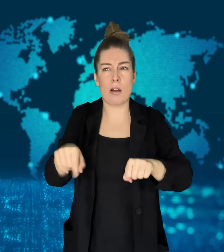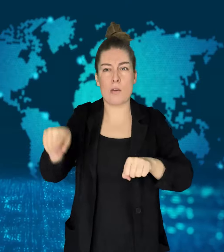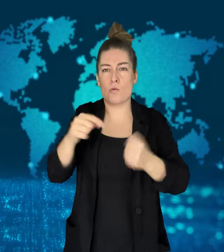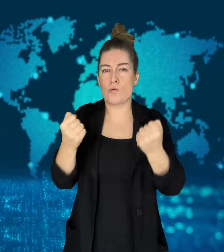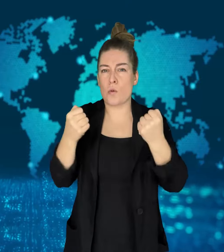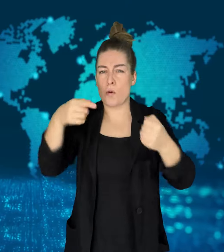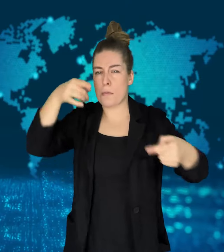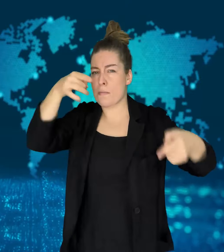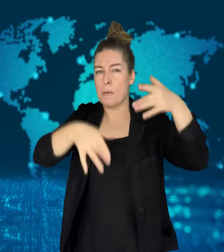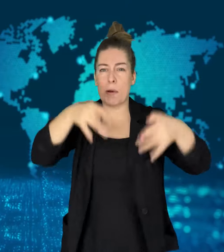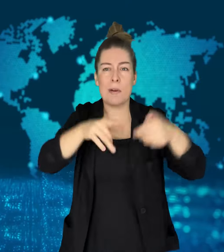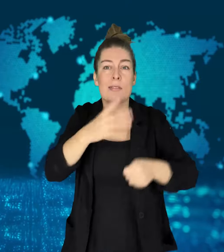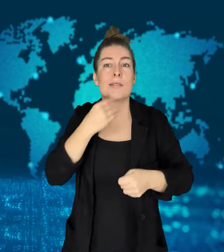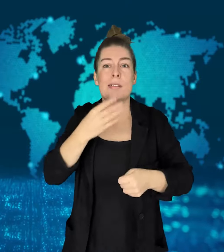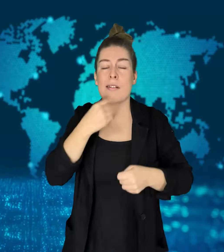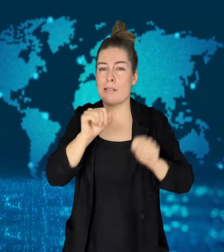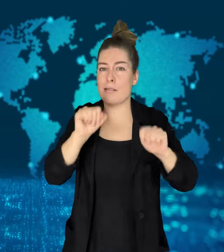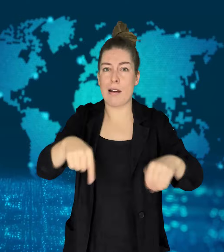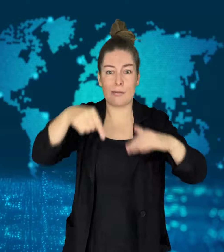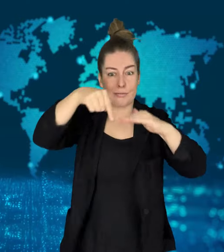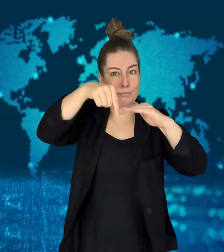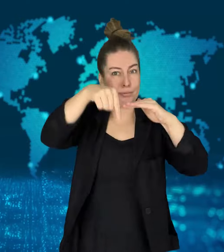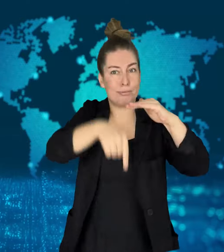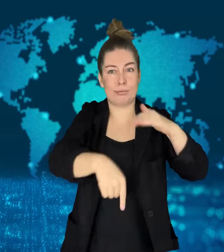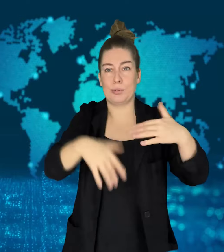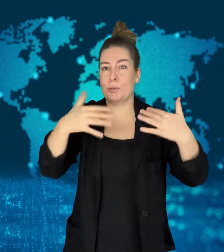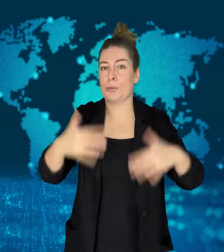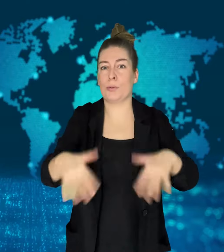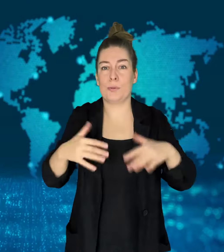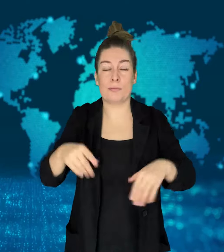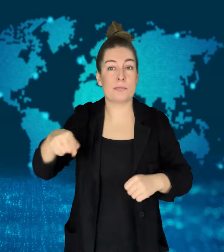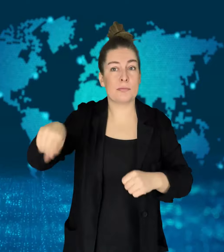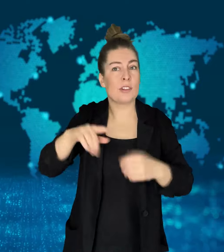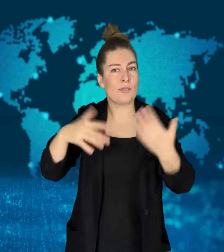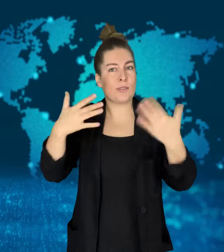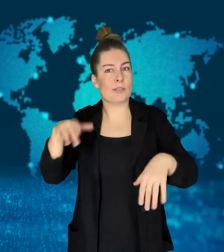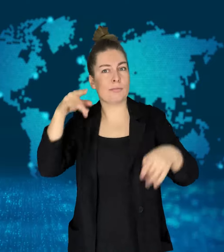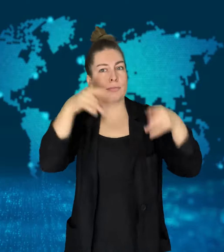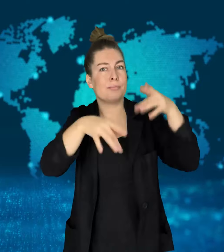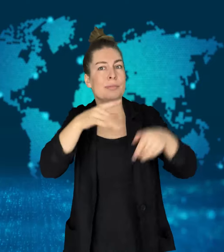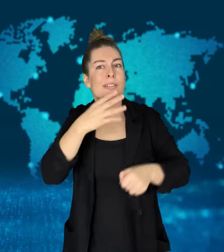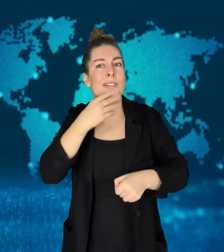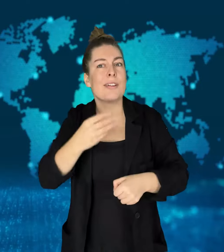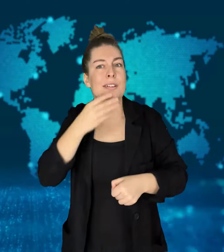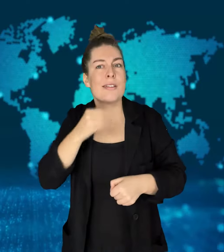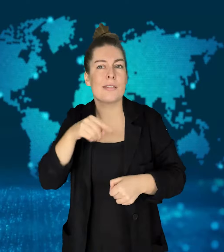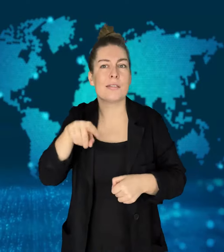could strike deep within Israel.